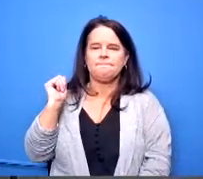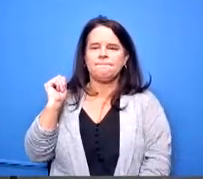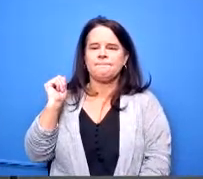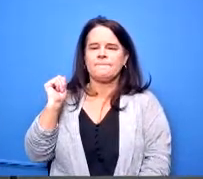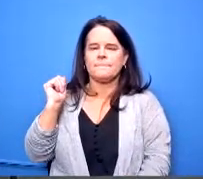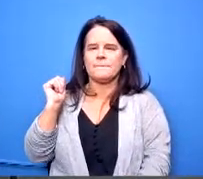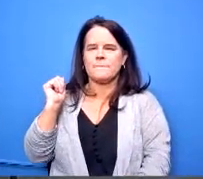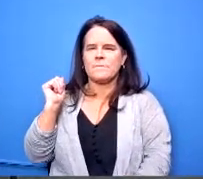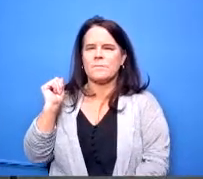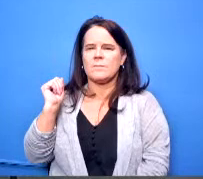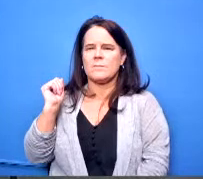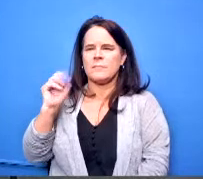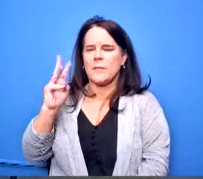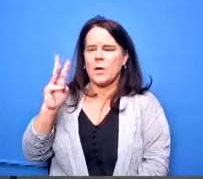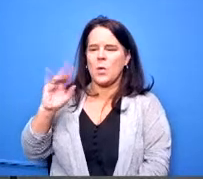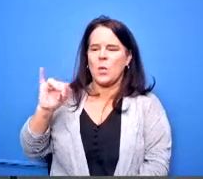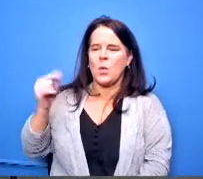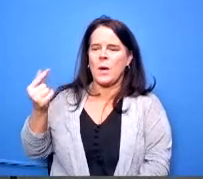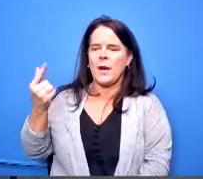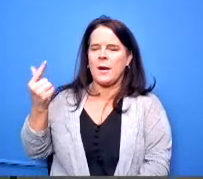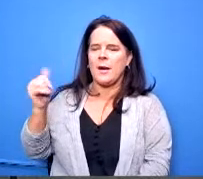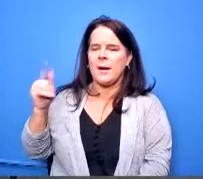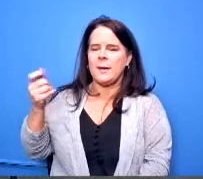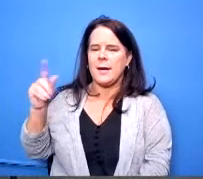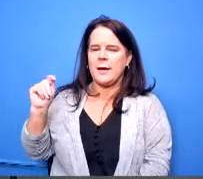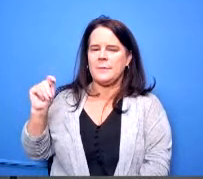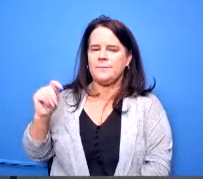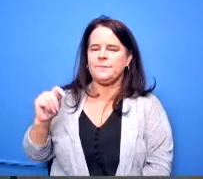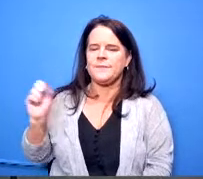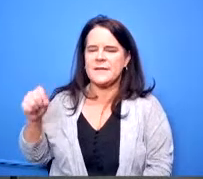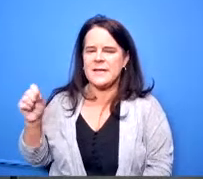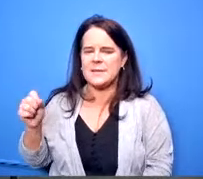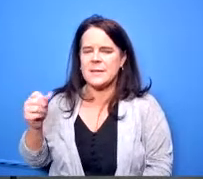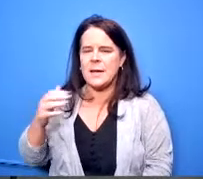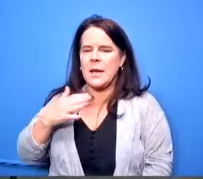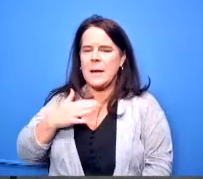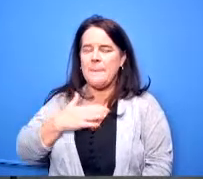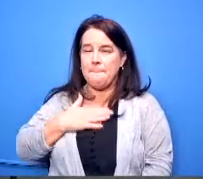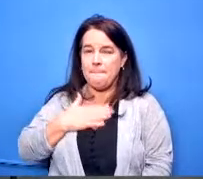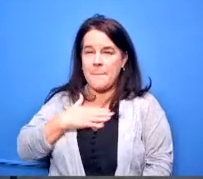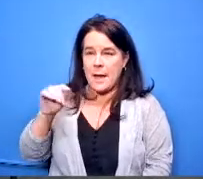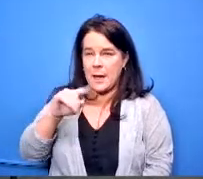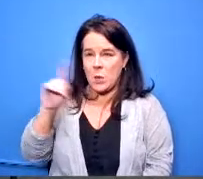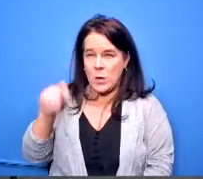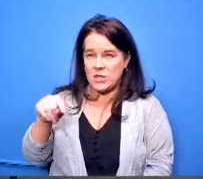miss with gagne thank you my question is on the participants piece just for general